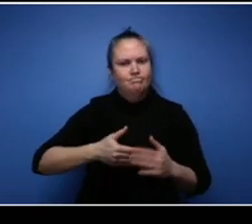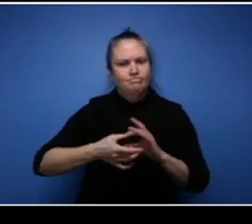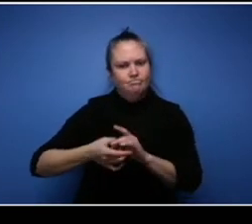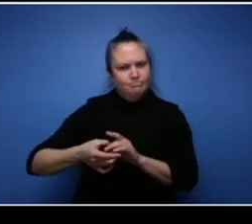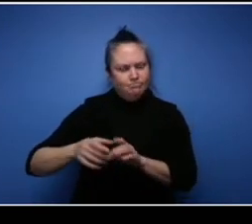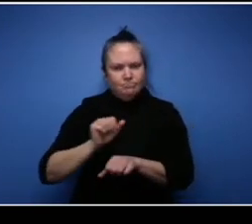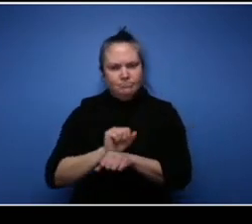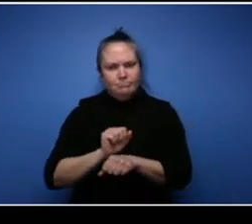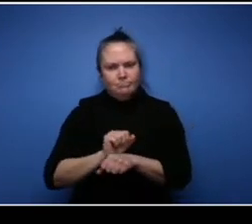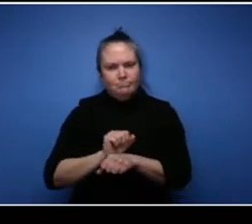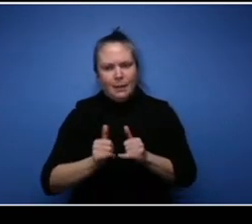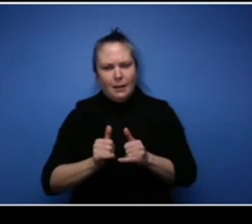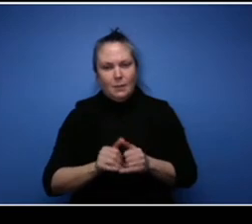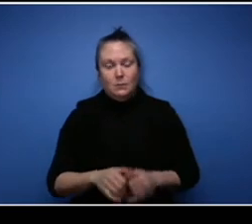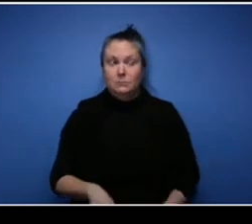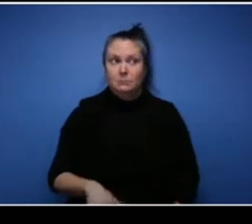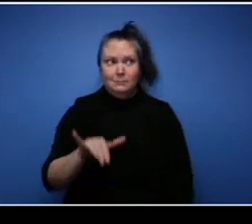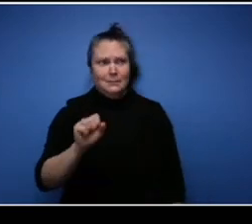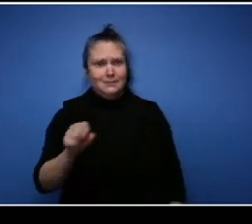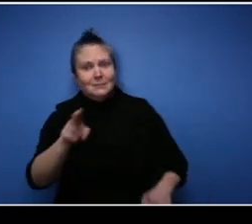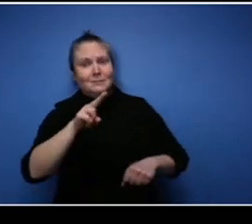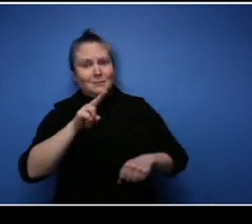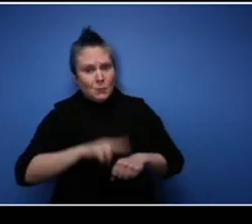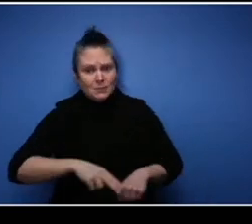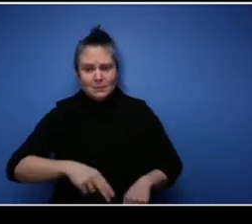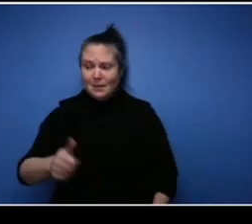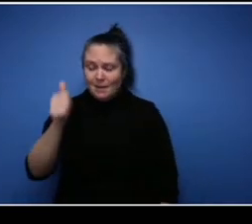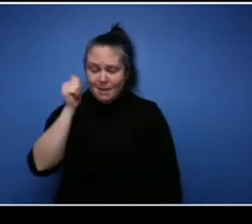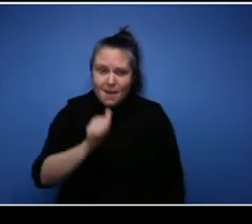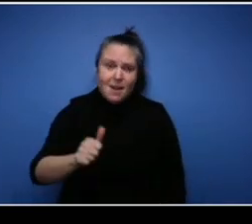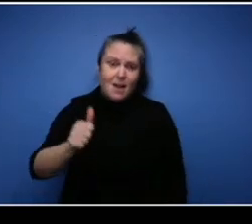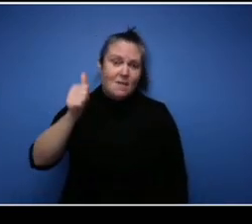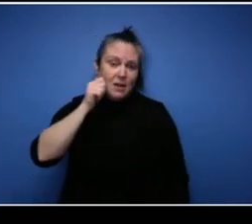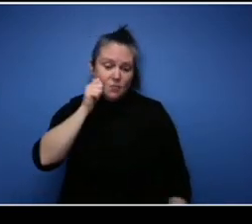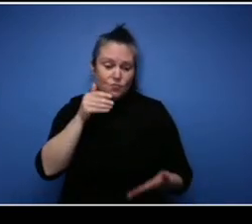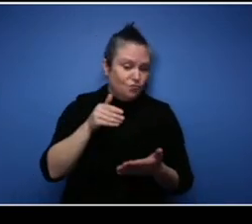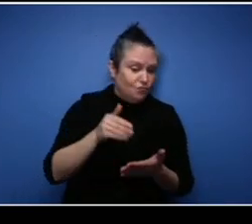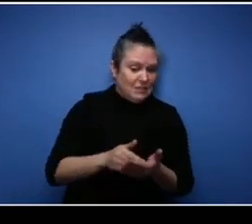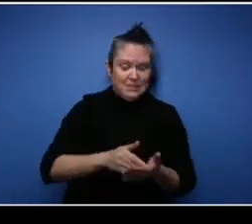I deal with racism and discrimination every single day, darling. There was one instance